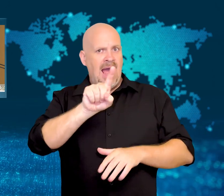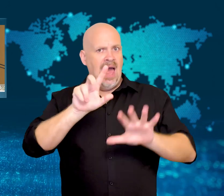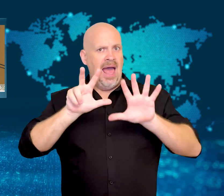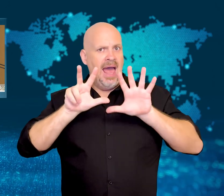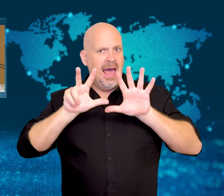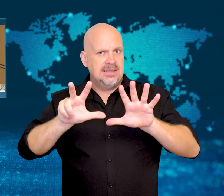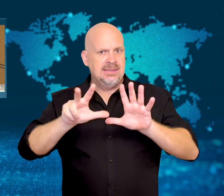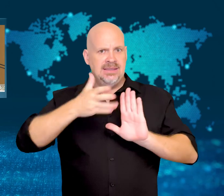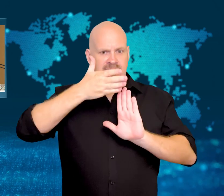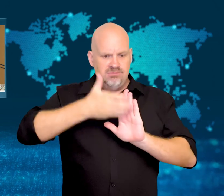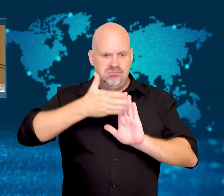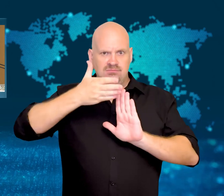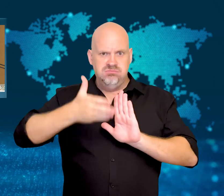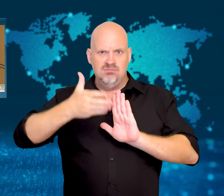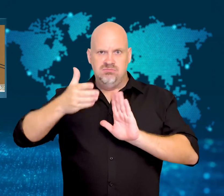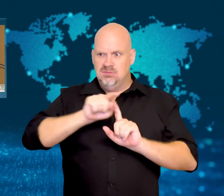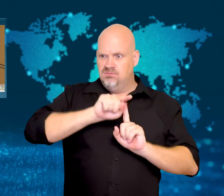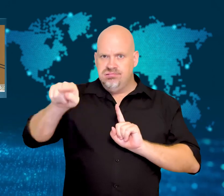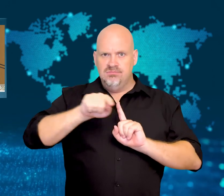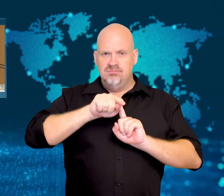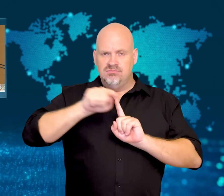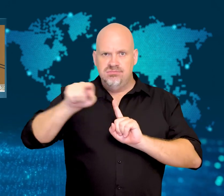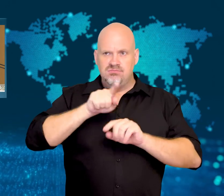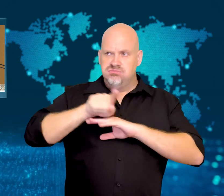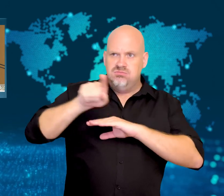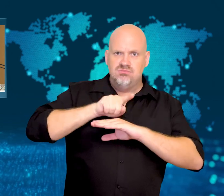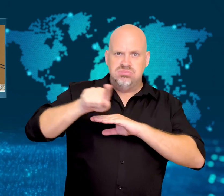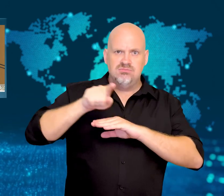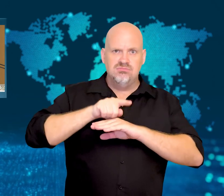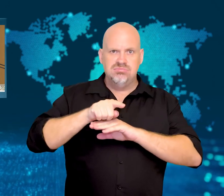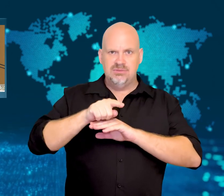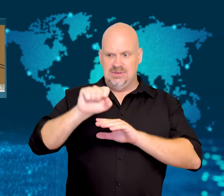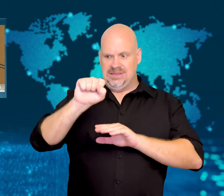missiles toward South Korea this year.